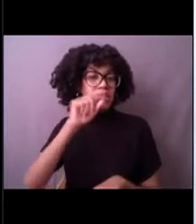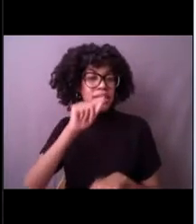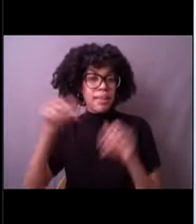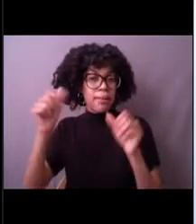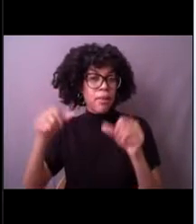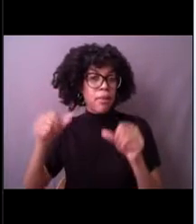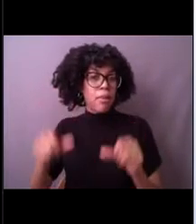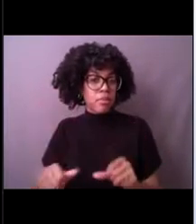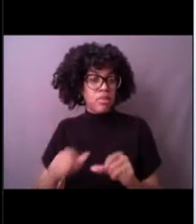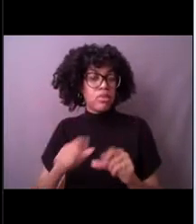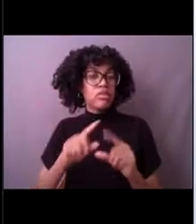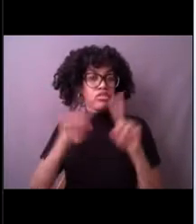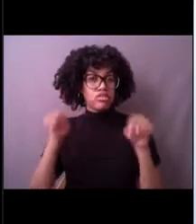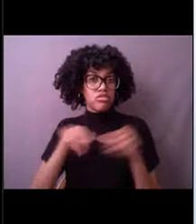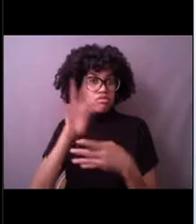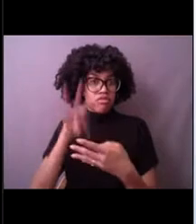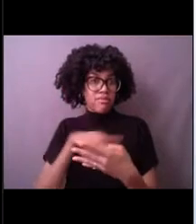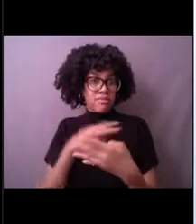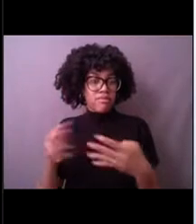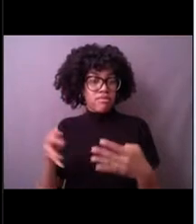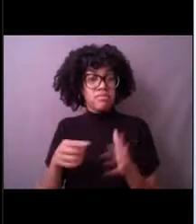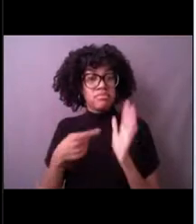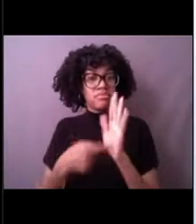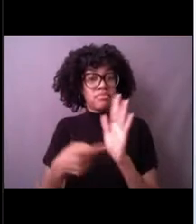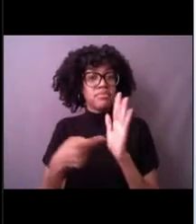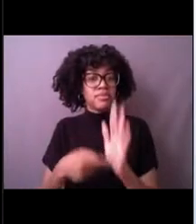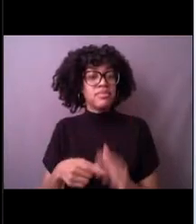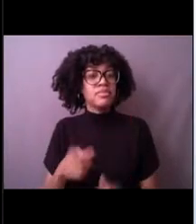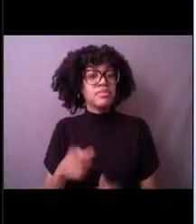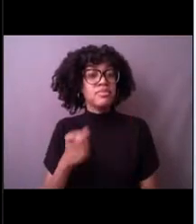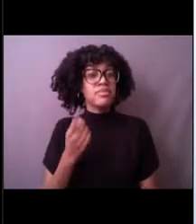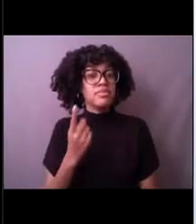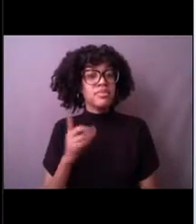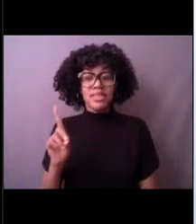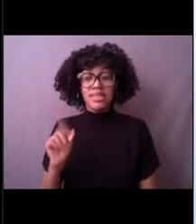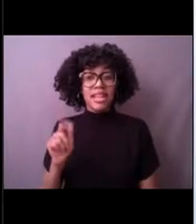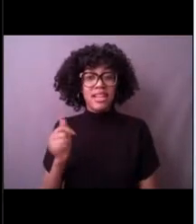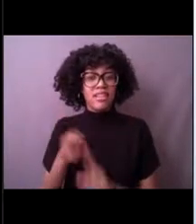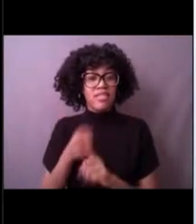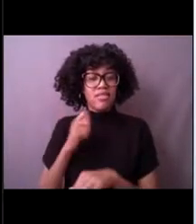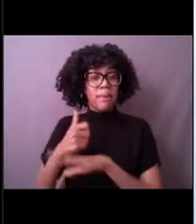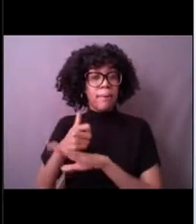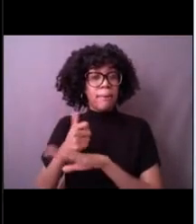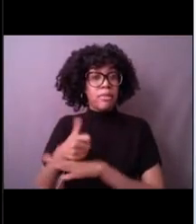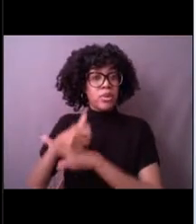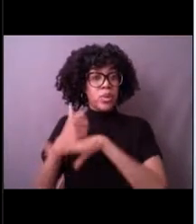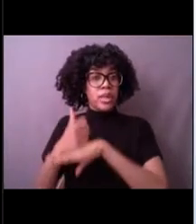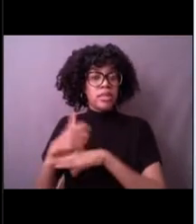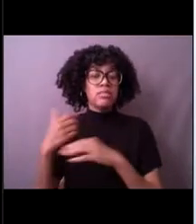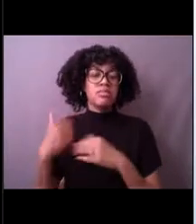And they did note that data from these buoys is extremely, extremely helpful